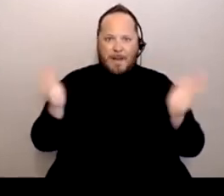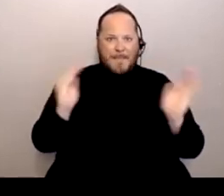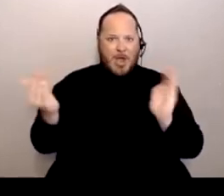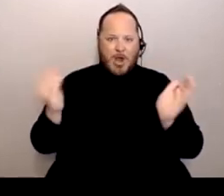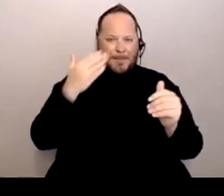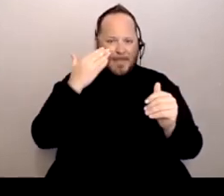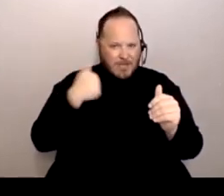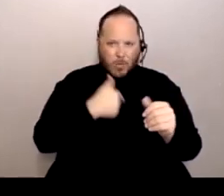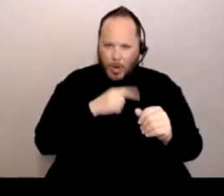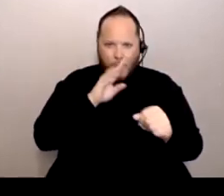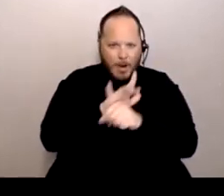It's two different animals.